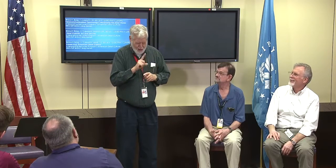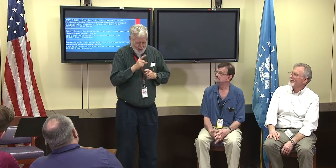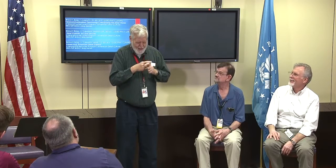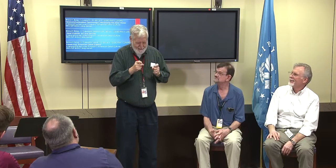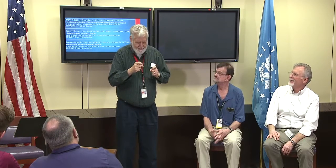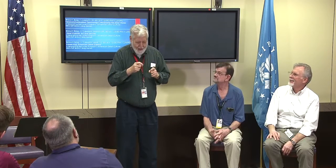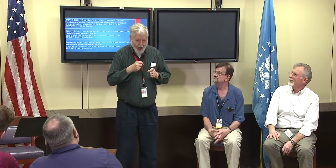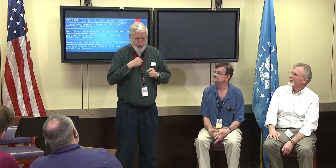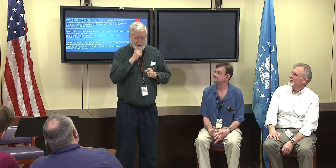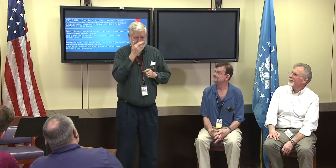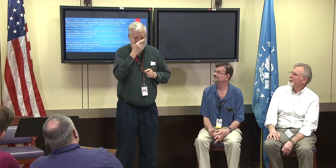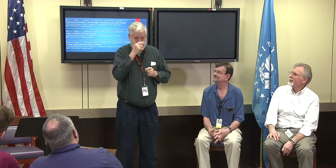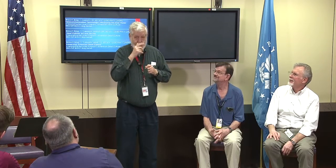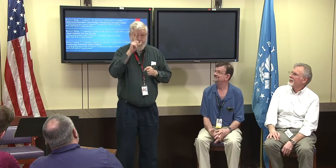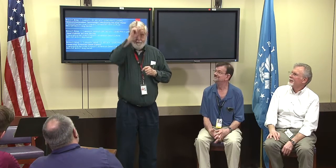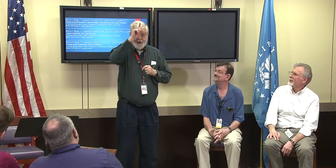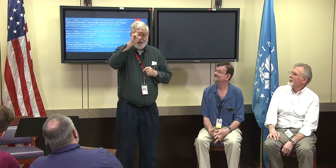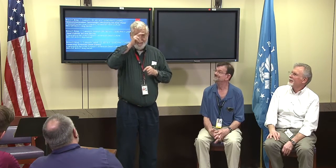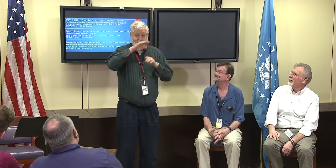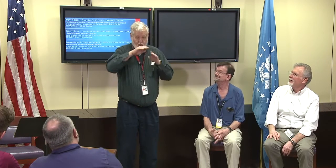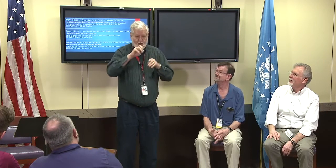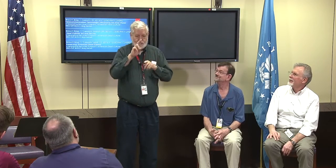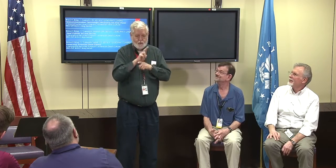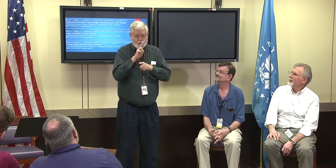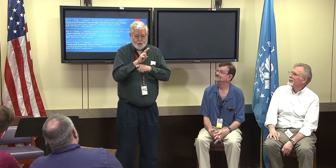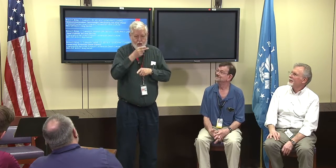but then all of a sudden I realized that someone